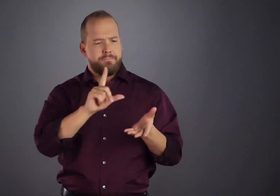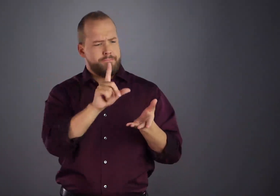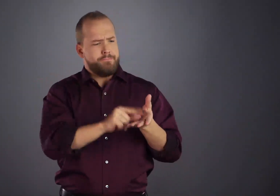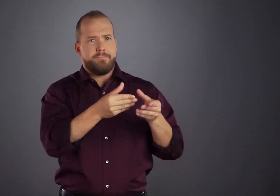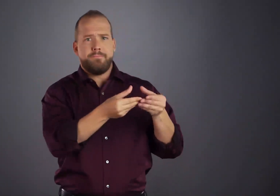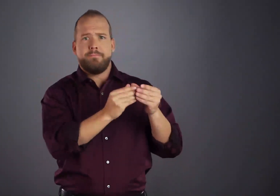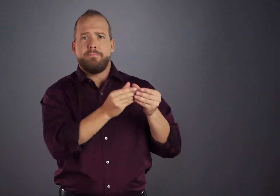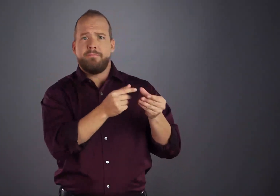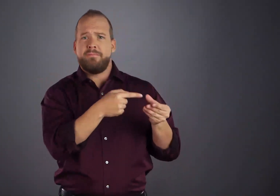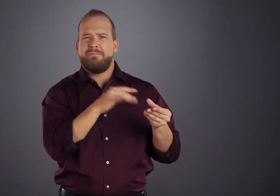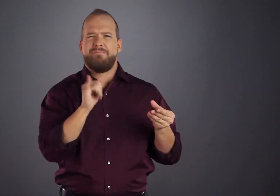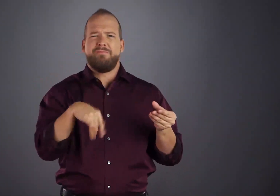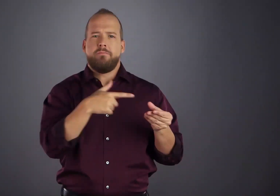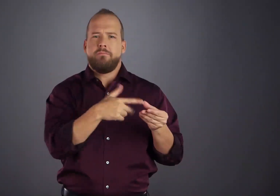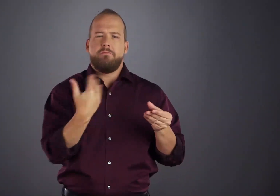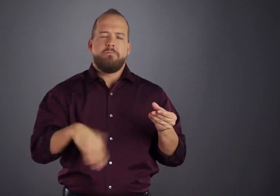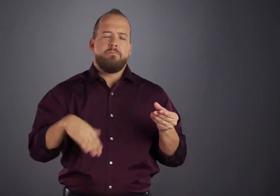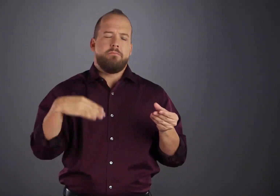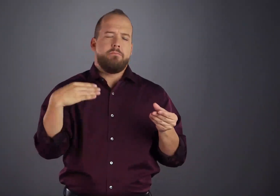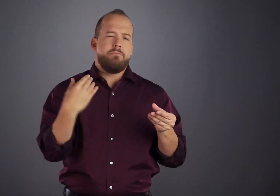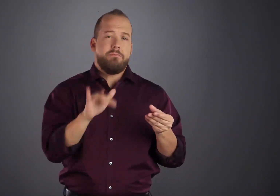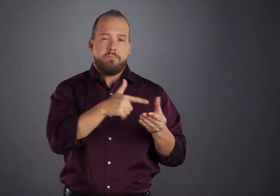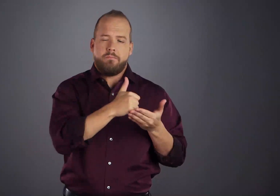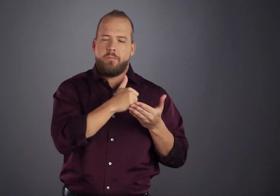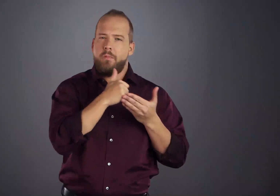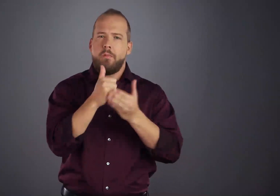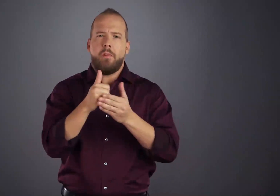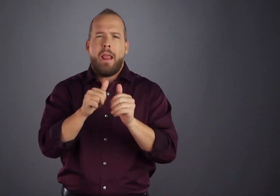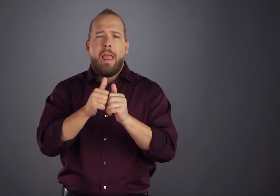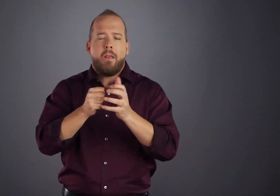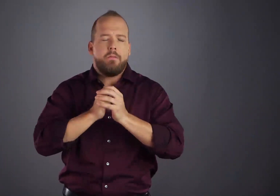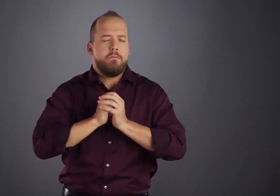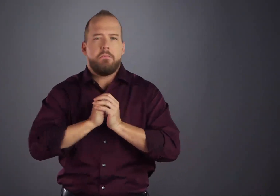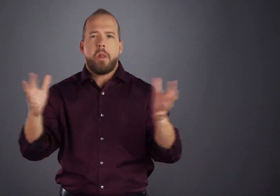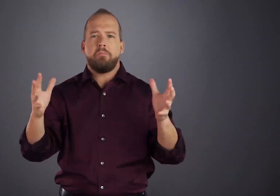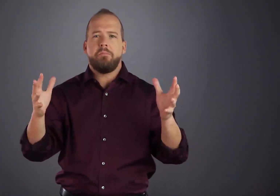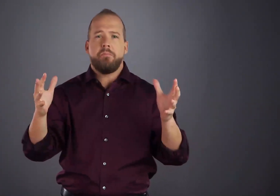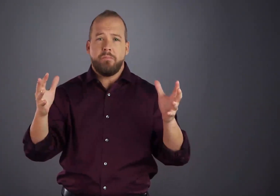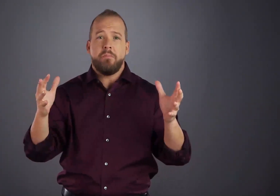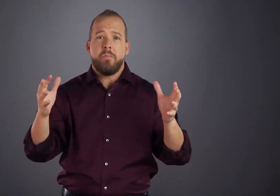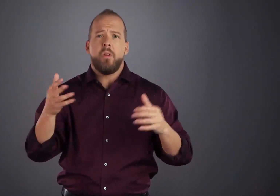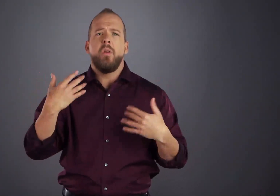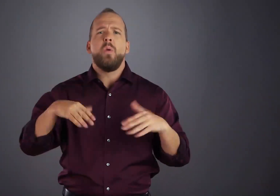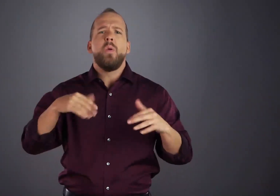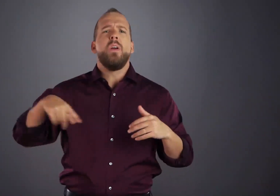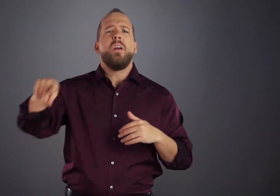Literature has played a major role in A.A.'s growth, and a striking phenomenon of